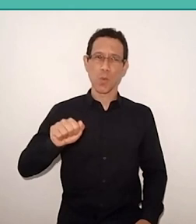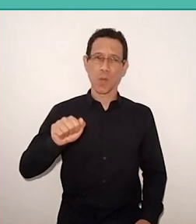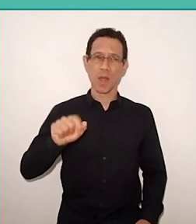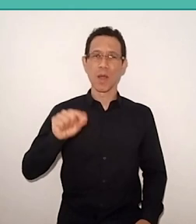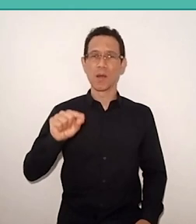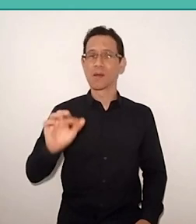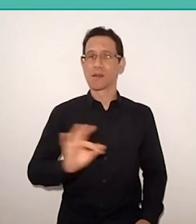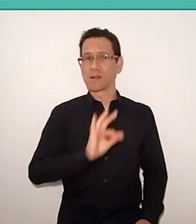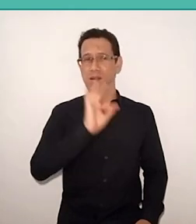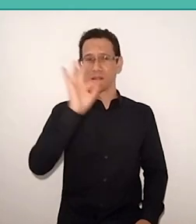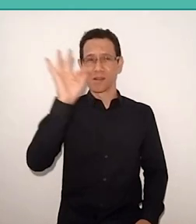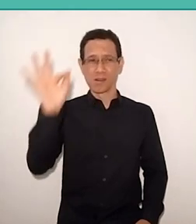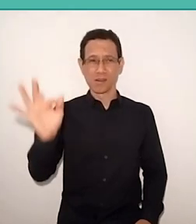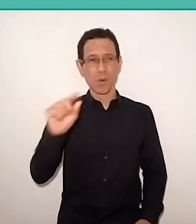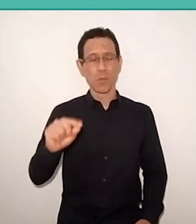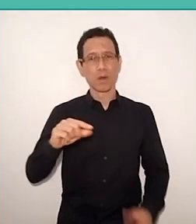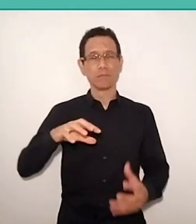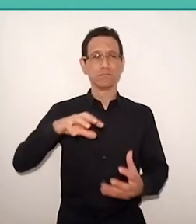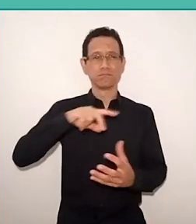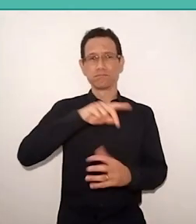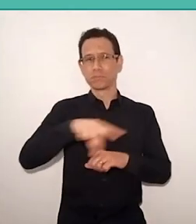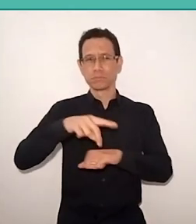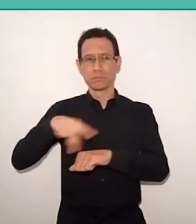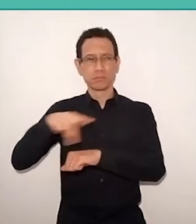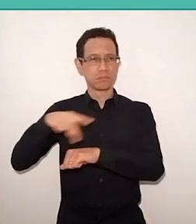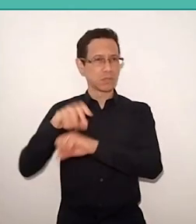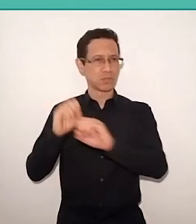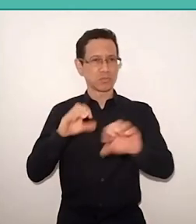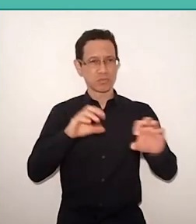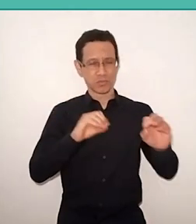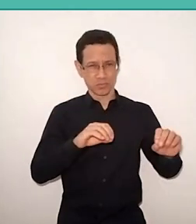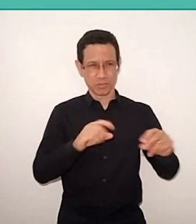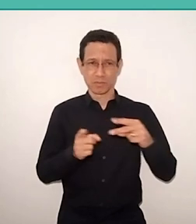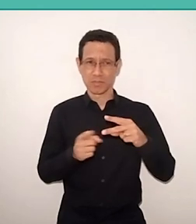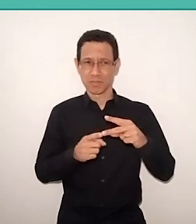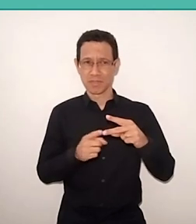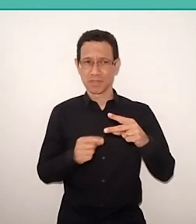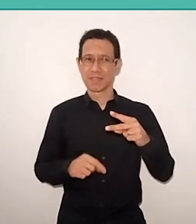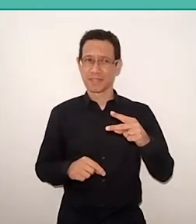at the international level. So the second point is Freire is indispensable,